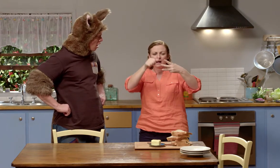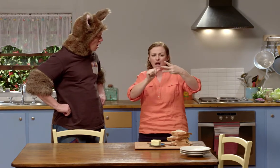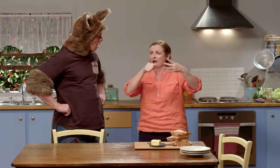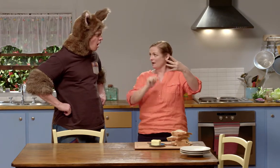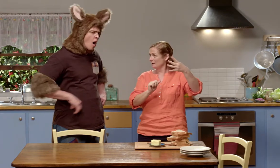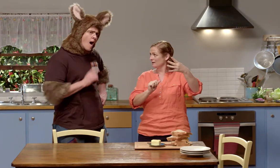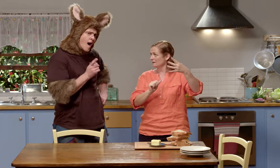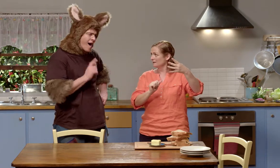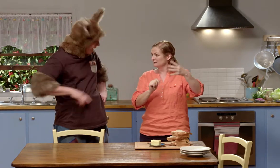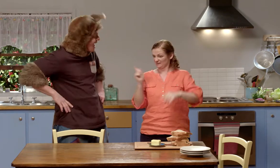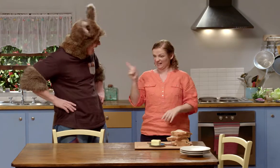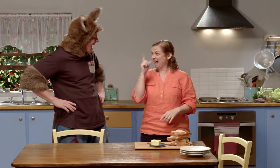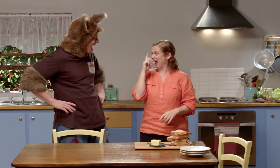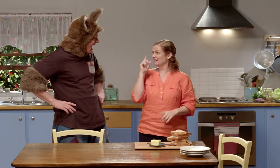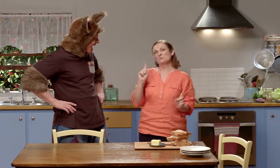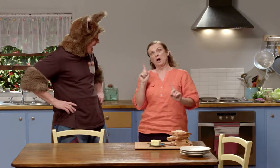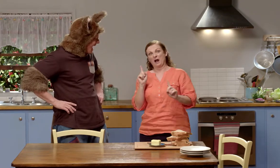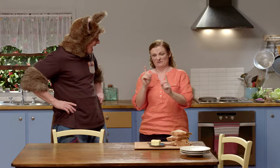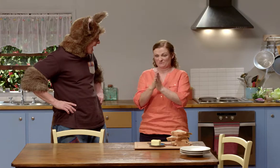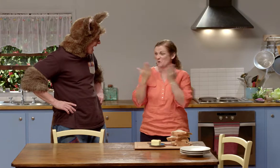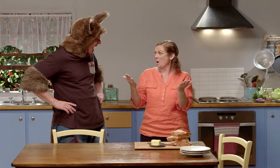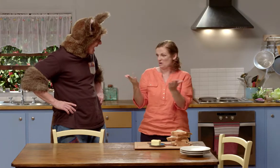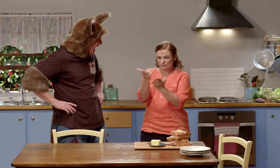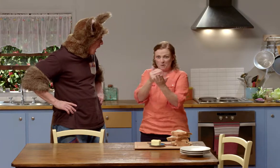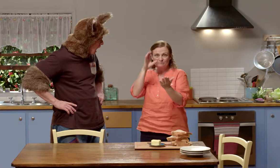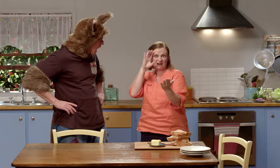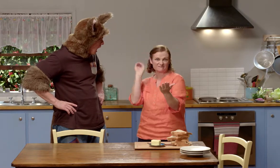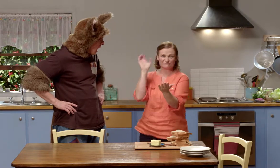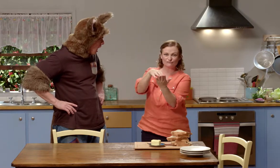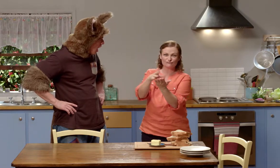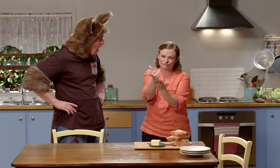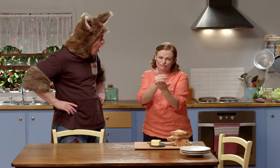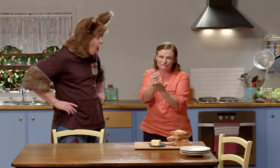and then what happened after that. What you could do is draw the pictures in a book.